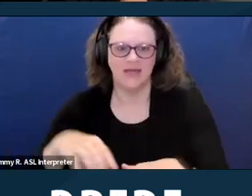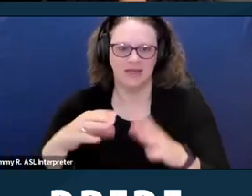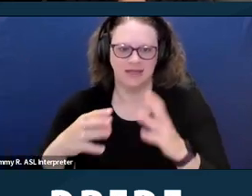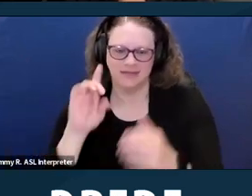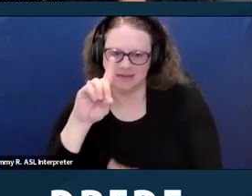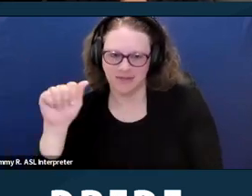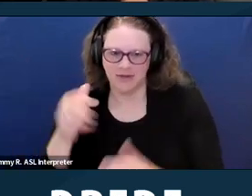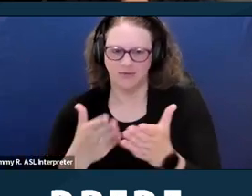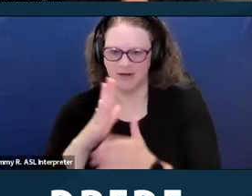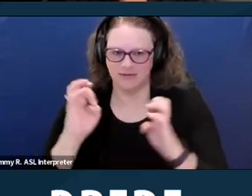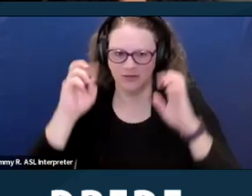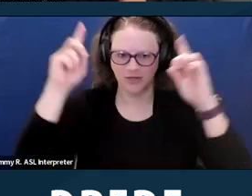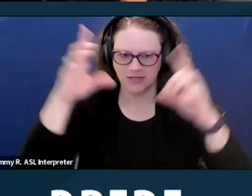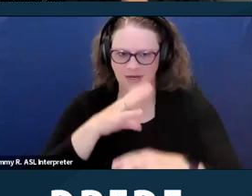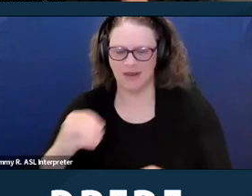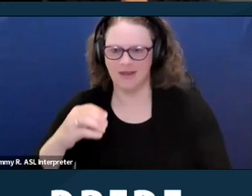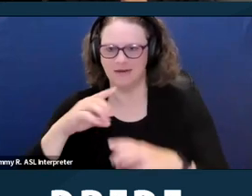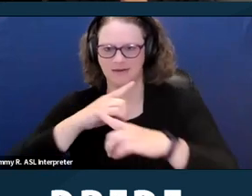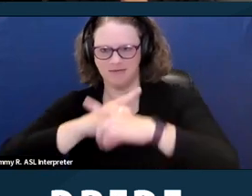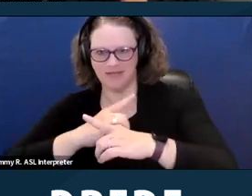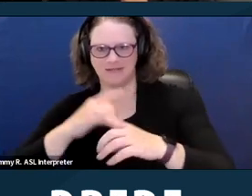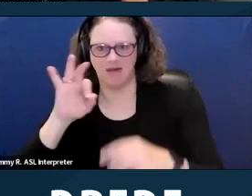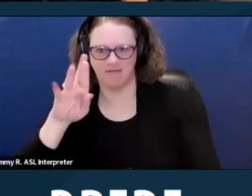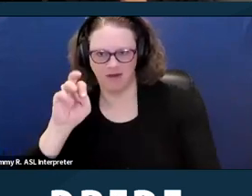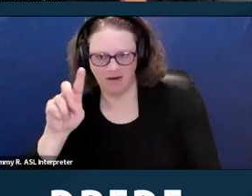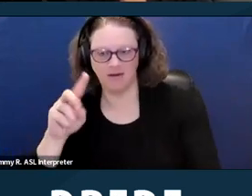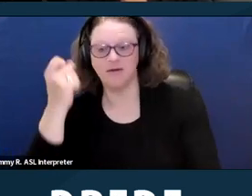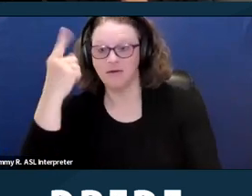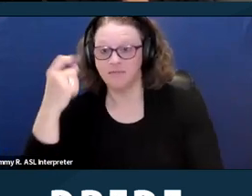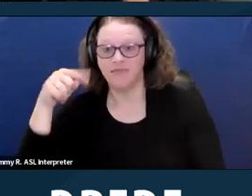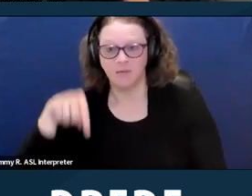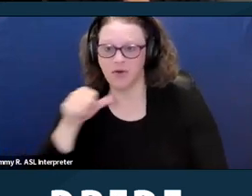and policy center focused primarily on the rights of people with disabilities